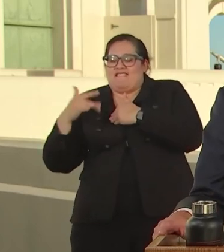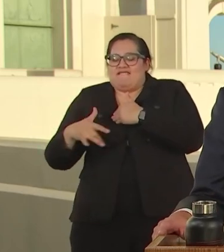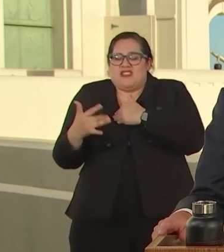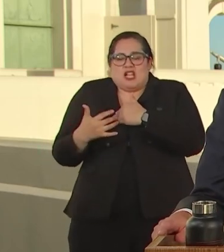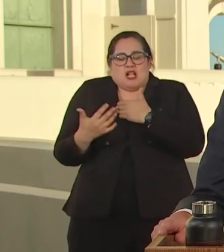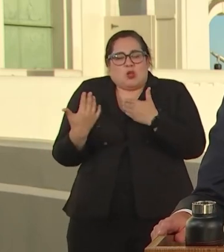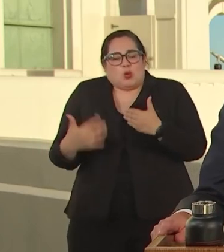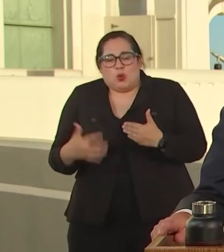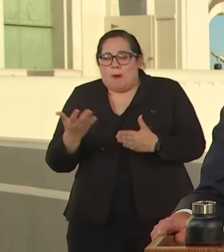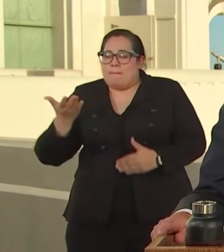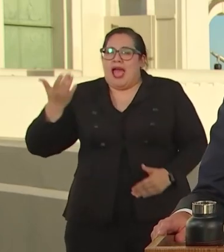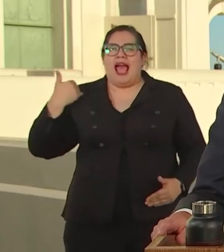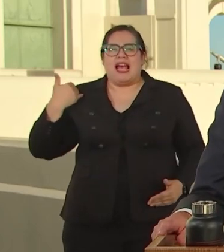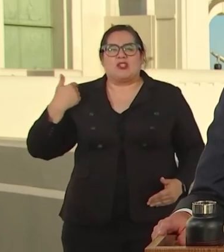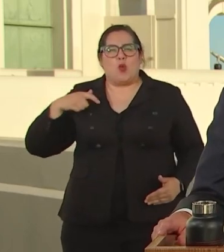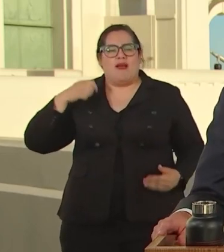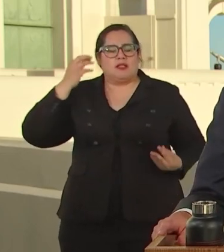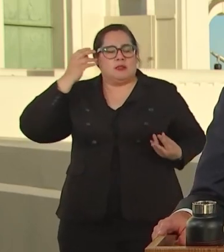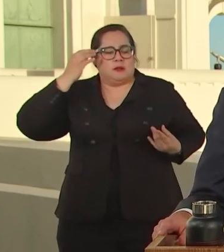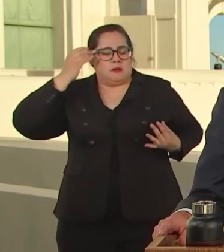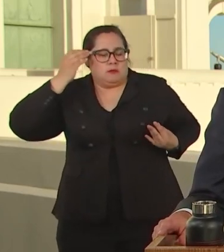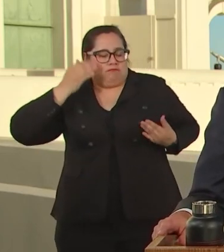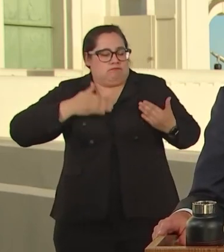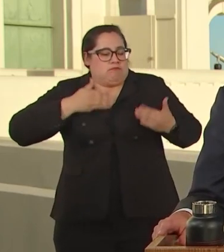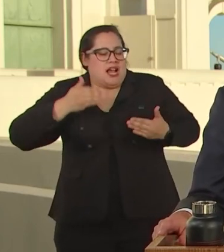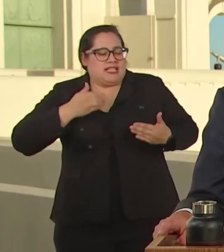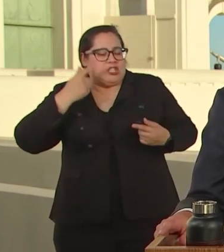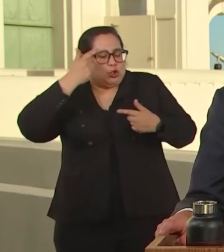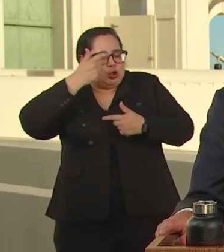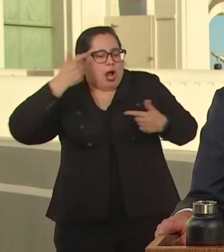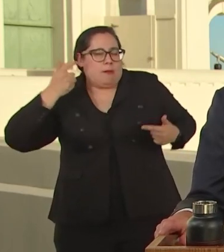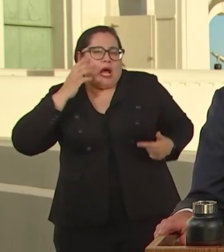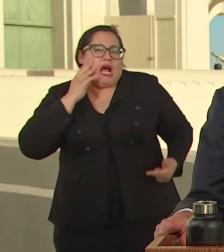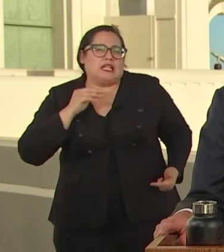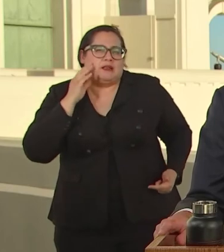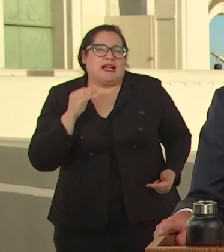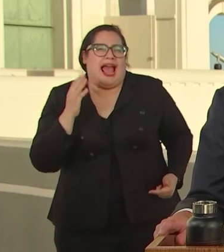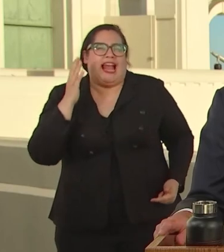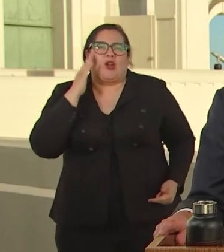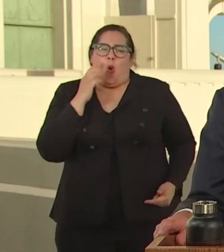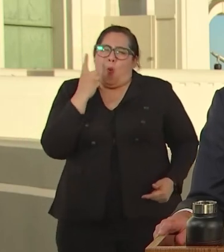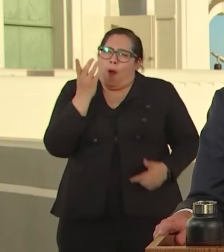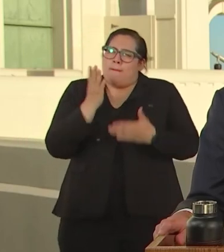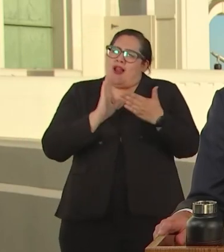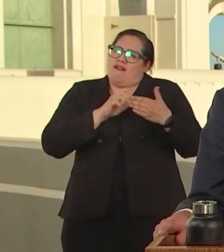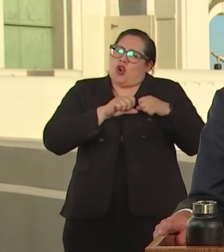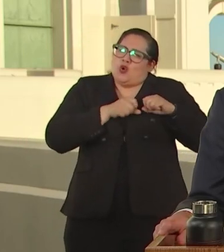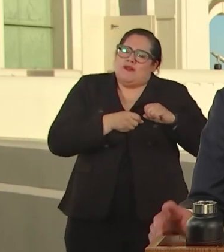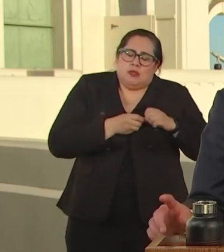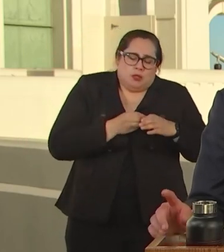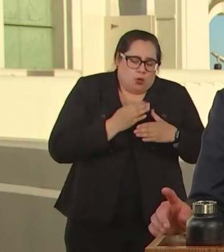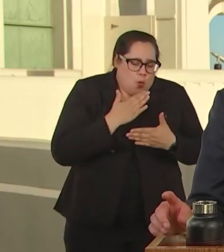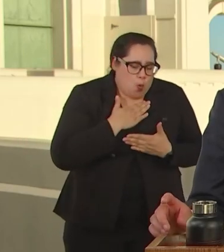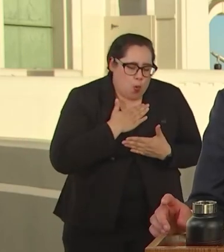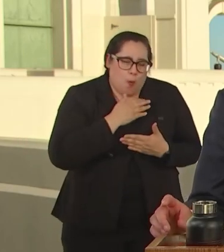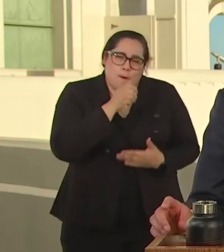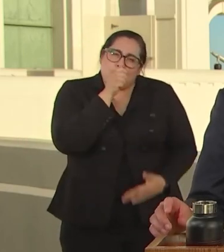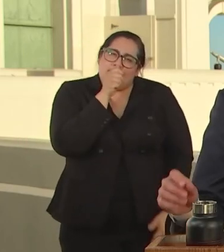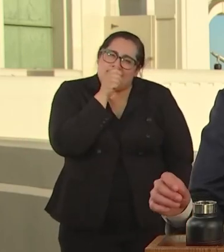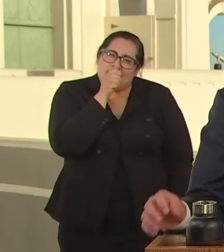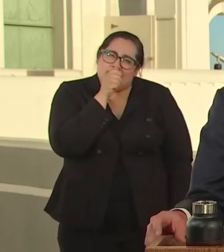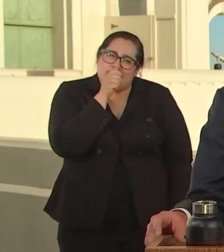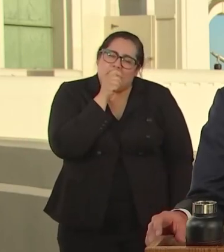I KNOW ONE PART OF GRIEF IS